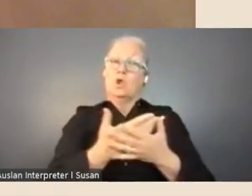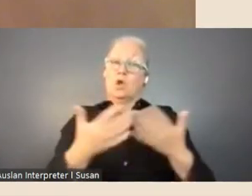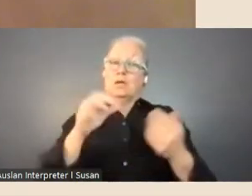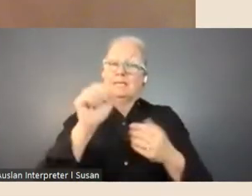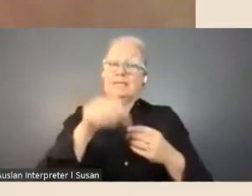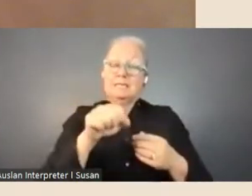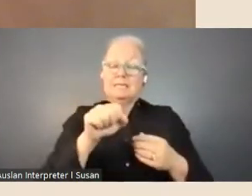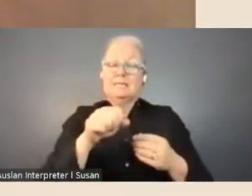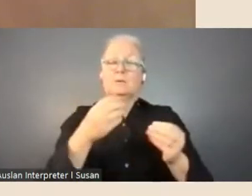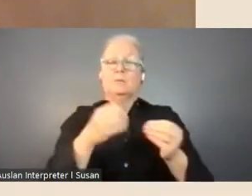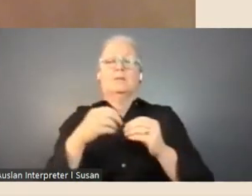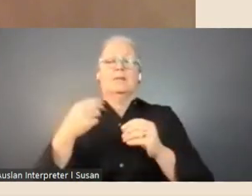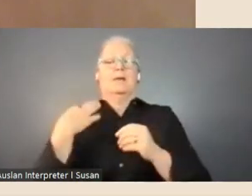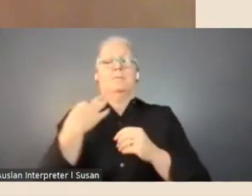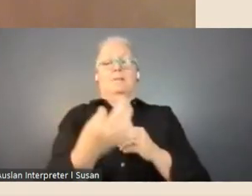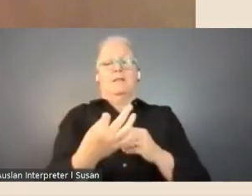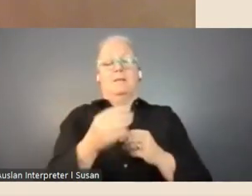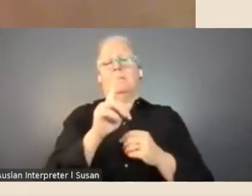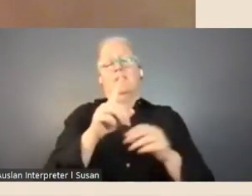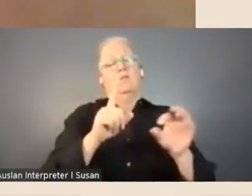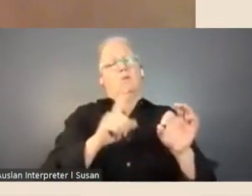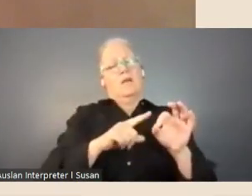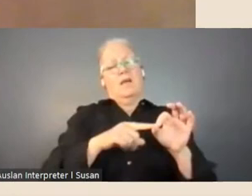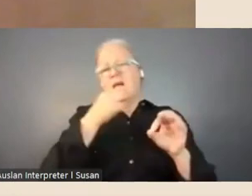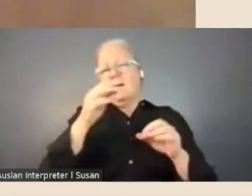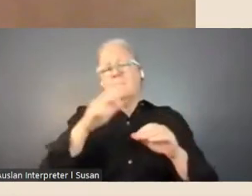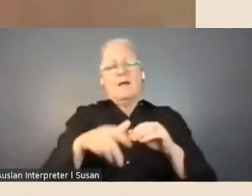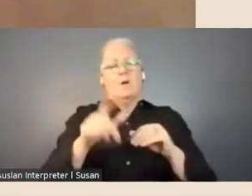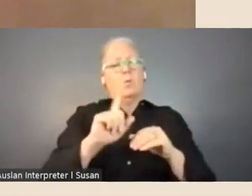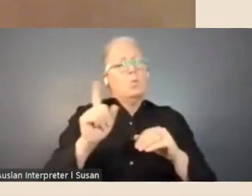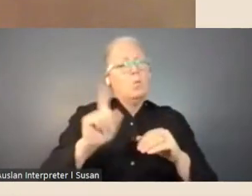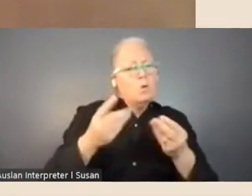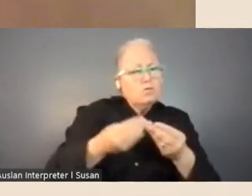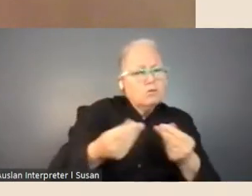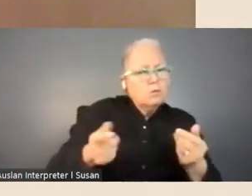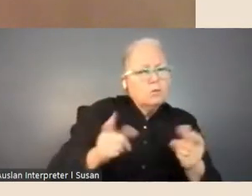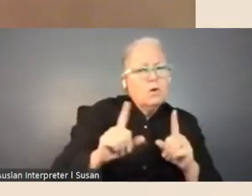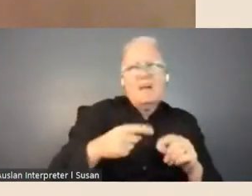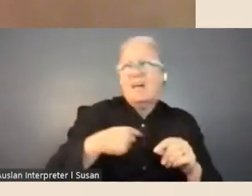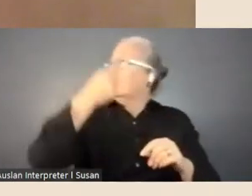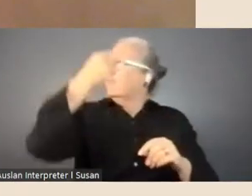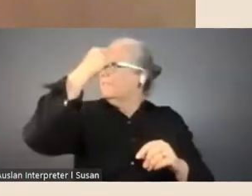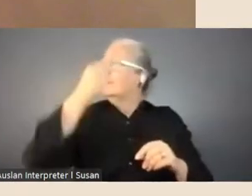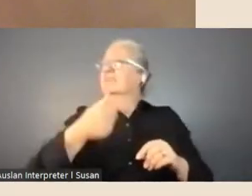in there asking about the resources that you're going to use, I think it's something like 750 words